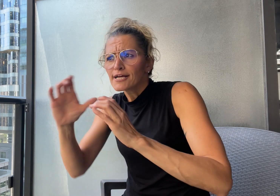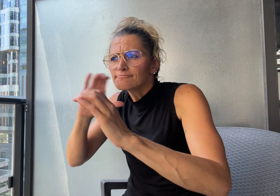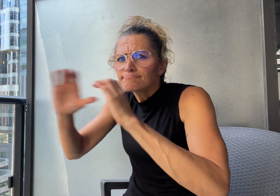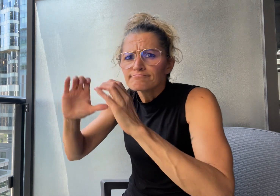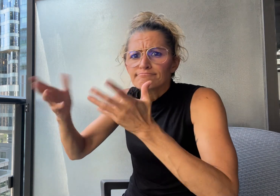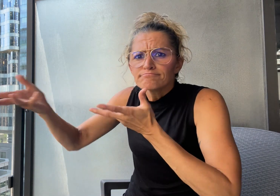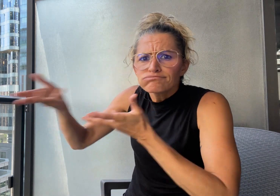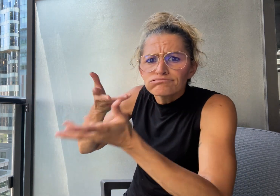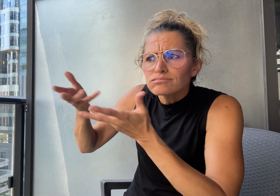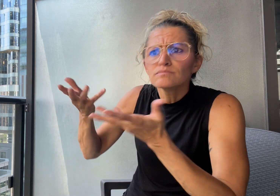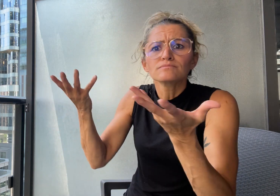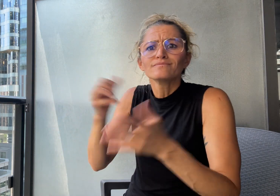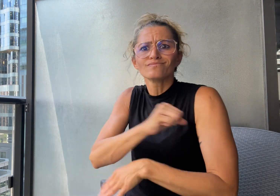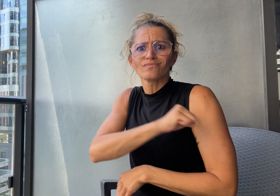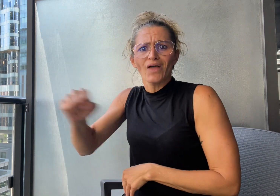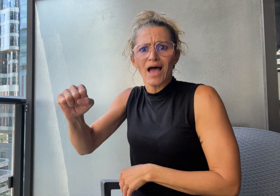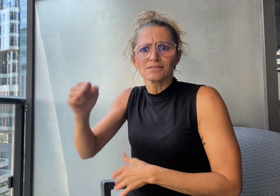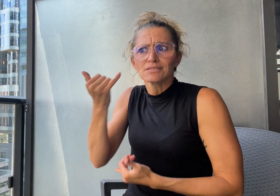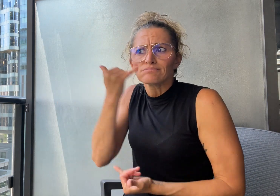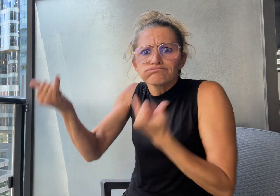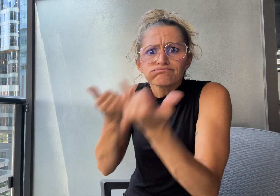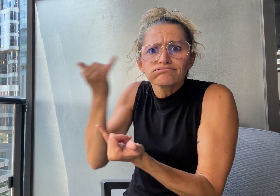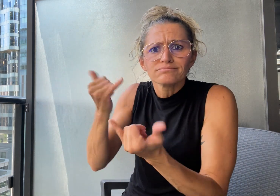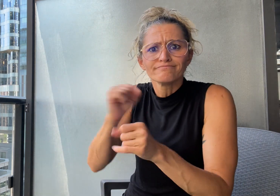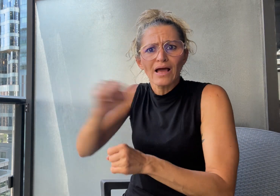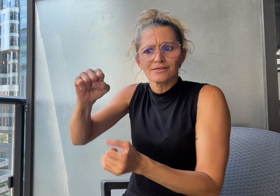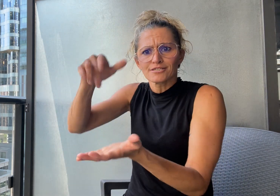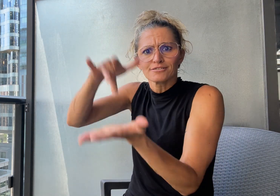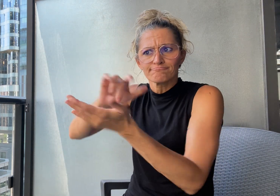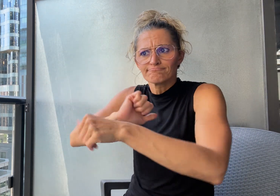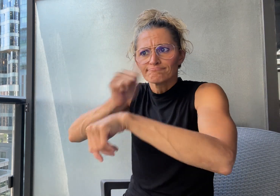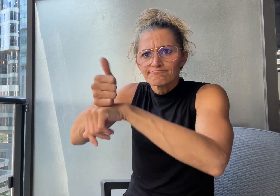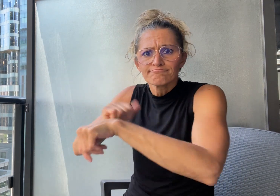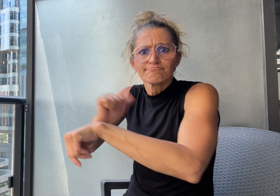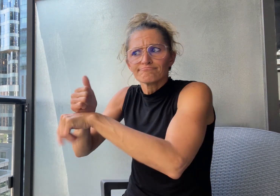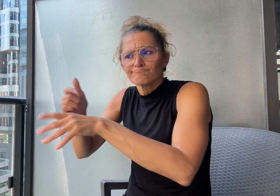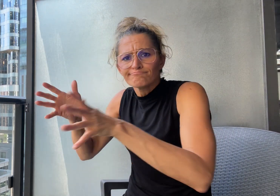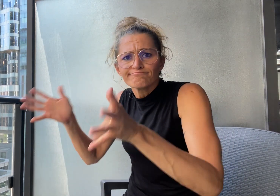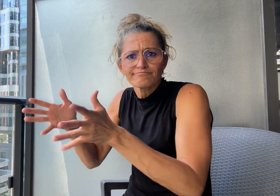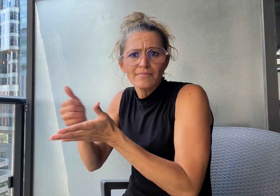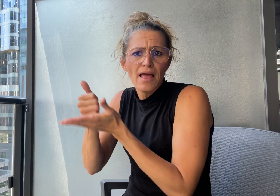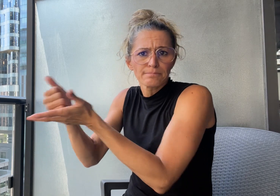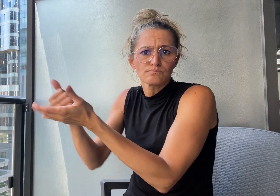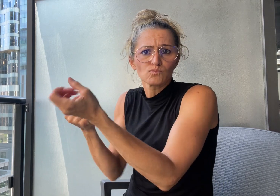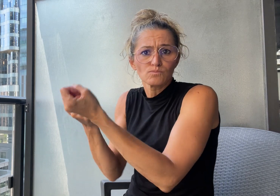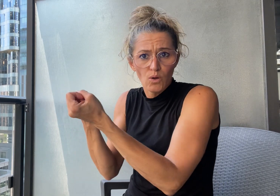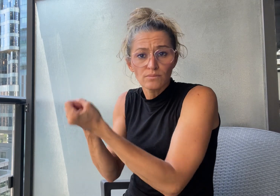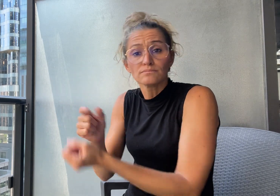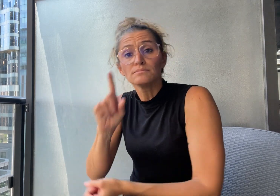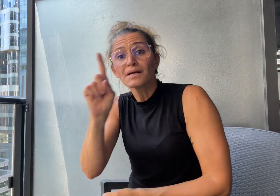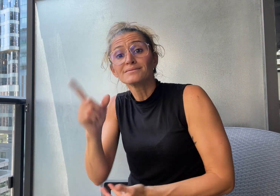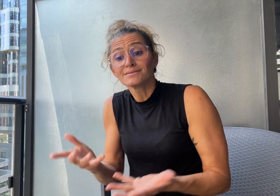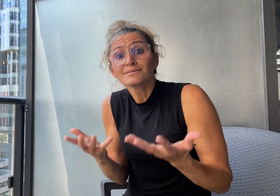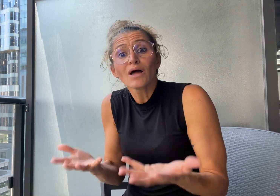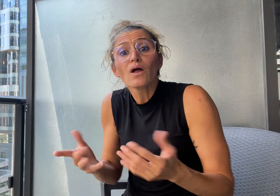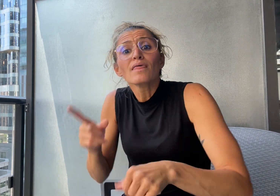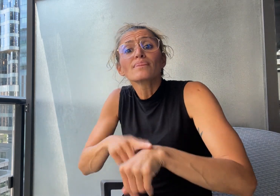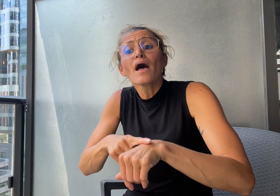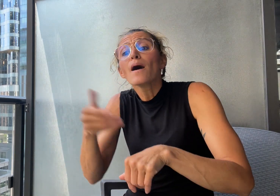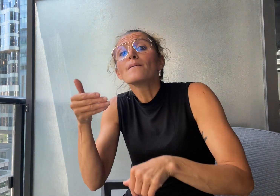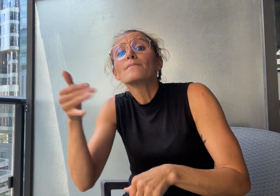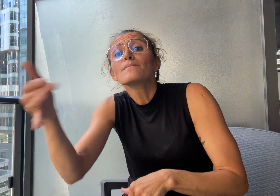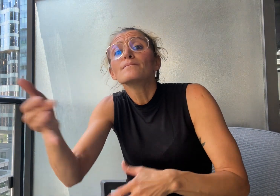and communicate with emergency call centers. In the future,